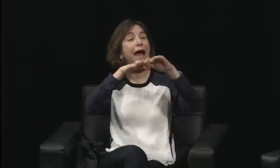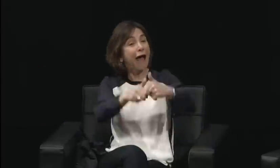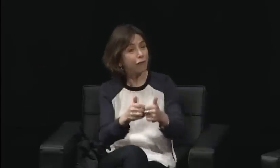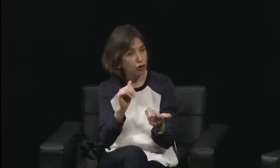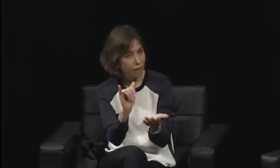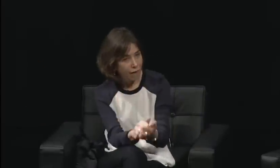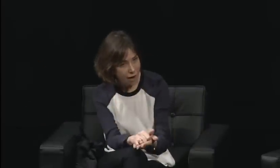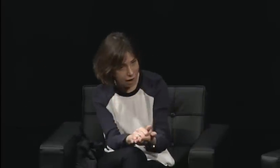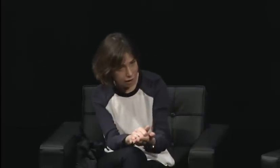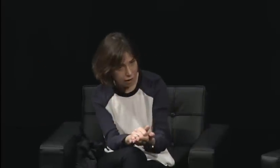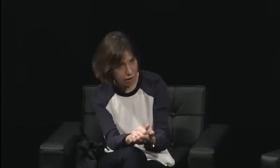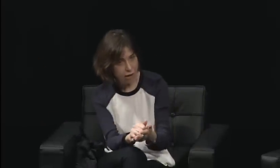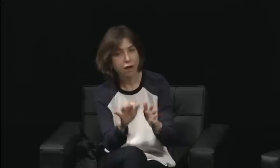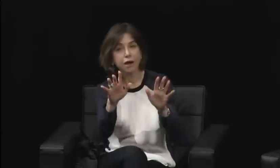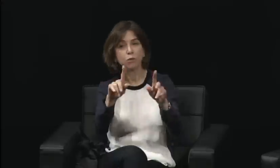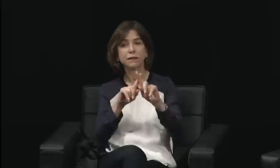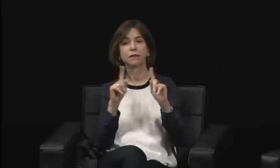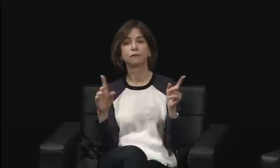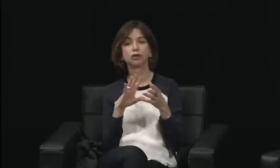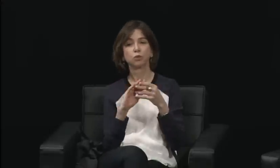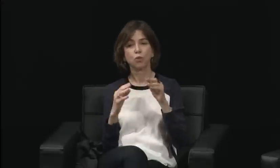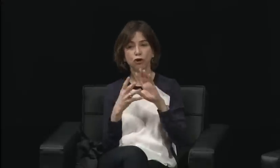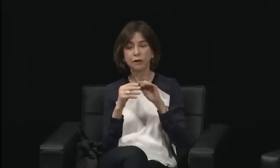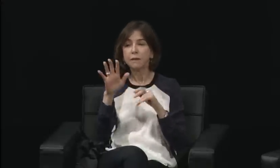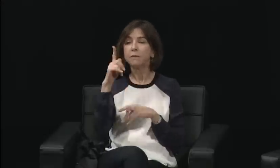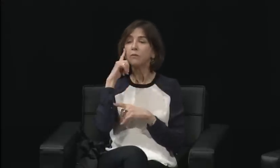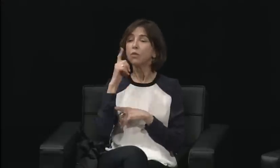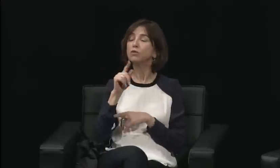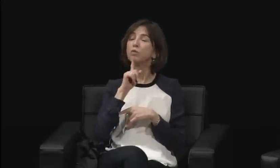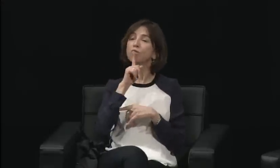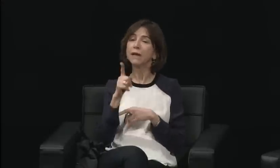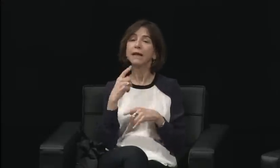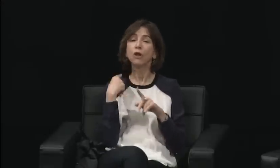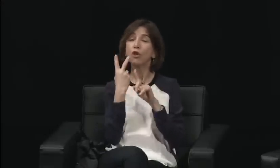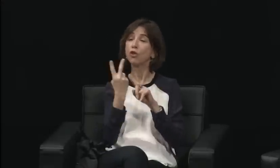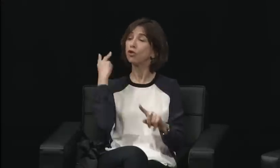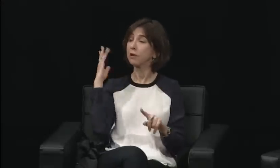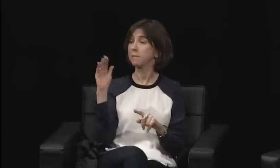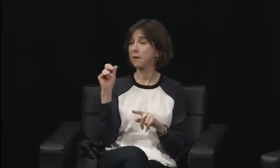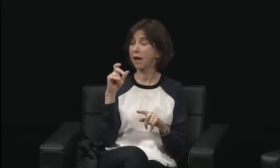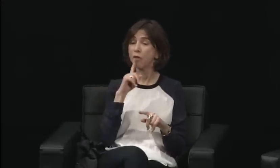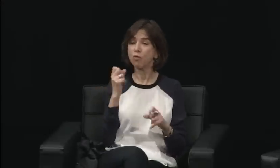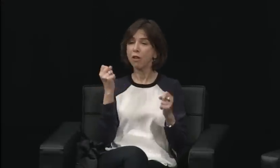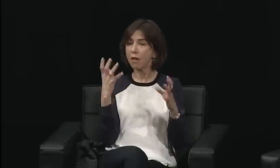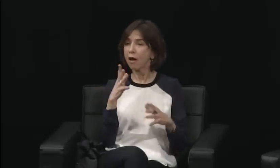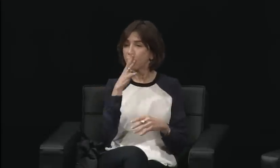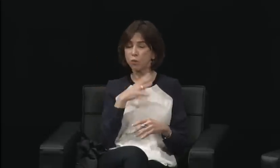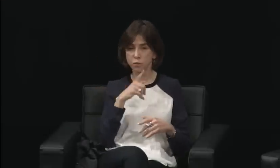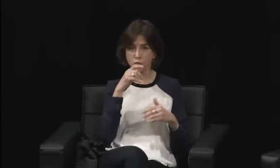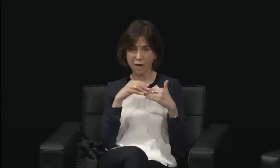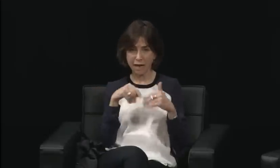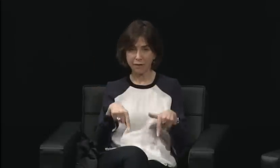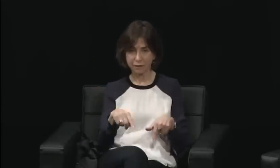women were expected to provide support, while the other isms that were taking place